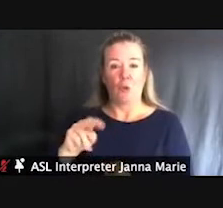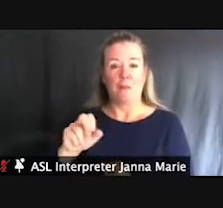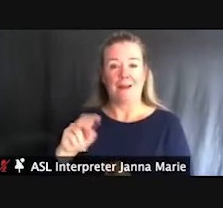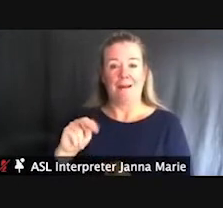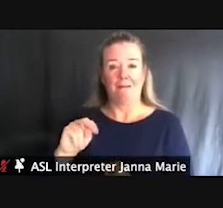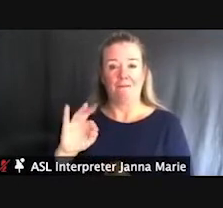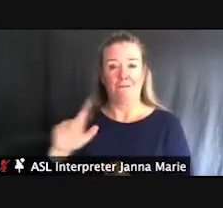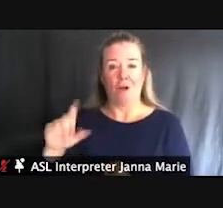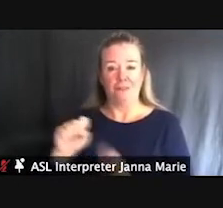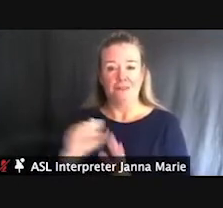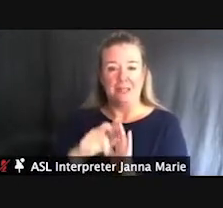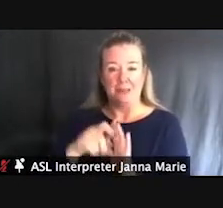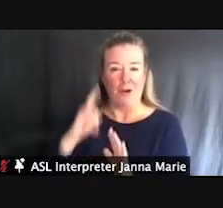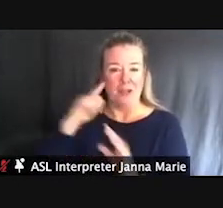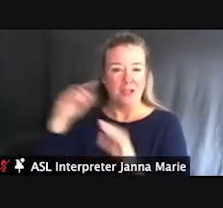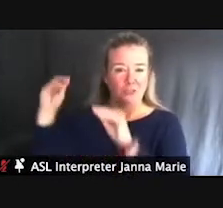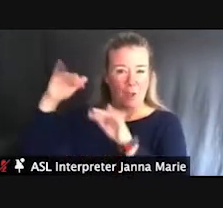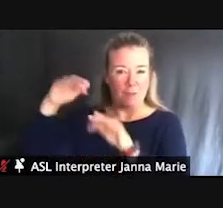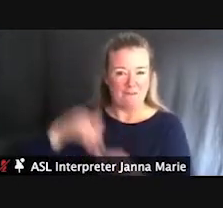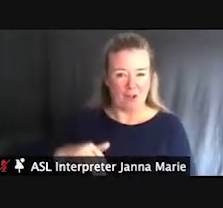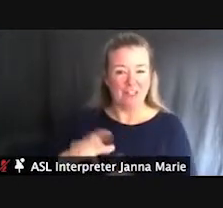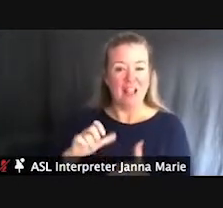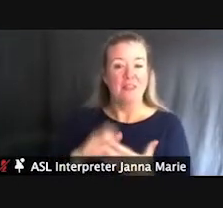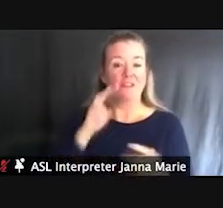This is an overlook, actually, this photo here, a new overlook that was constructed